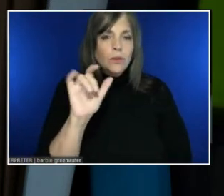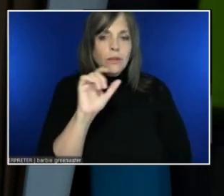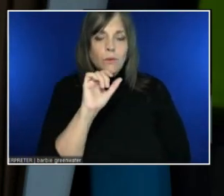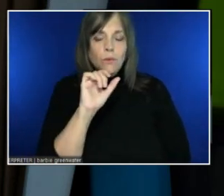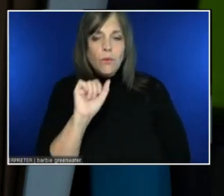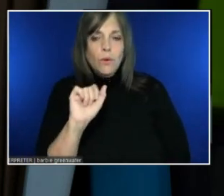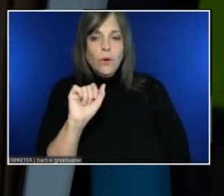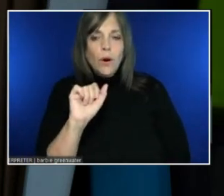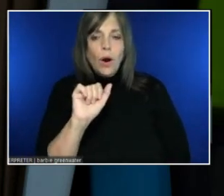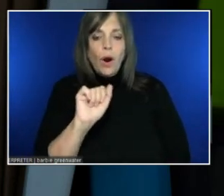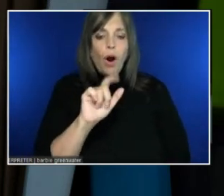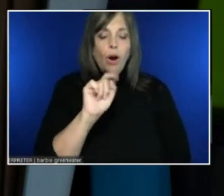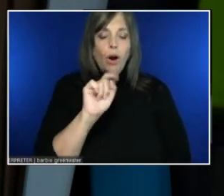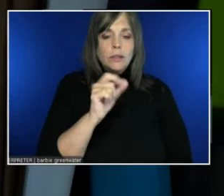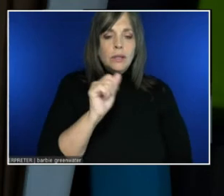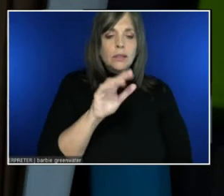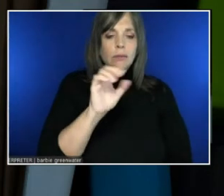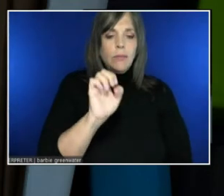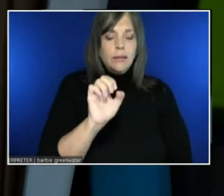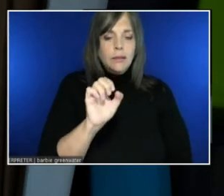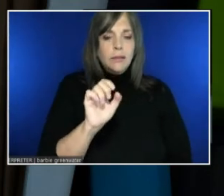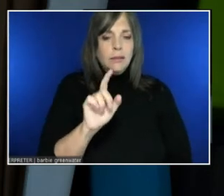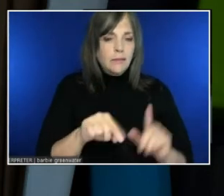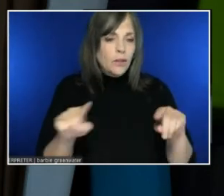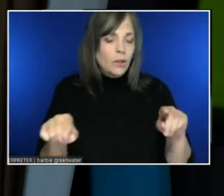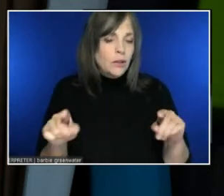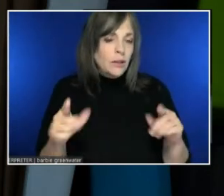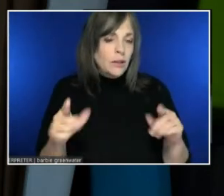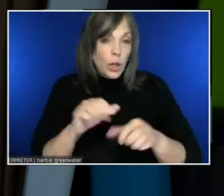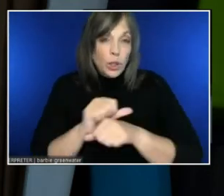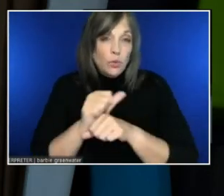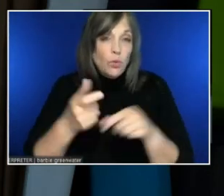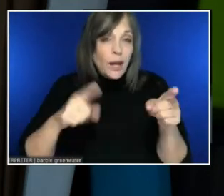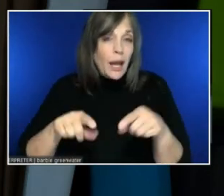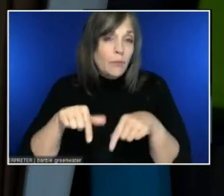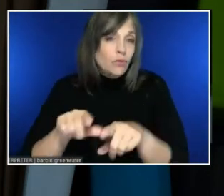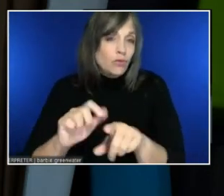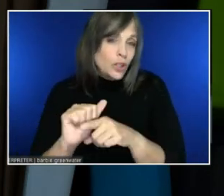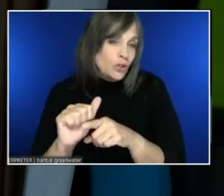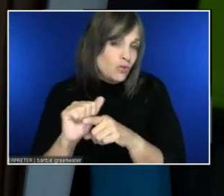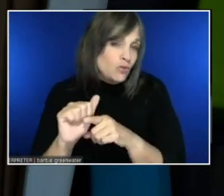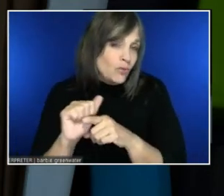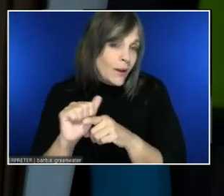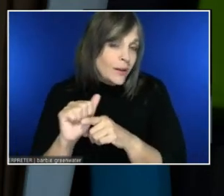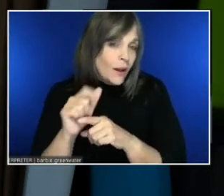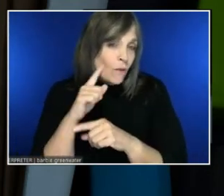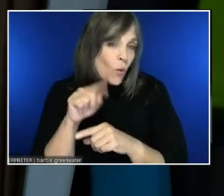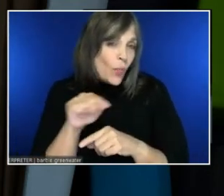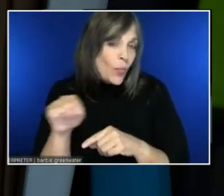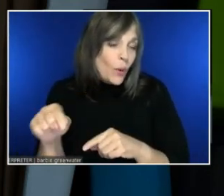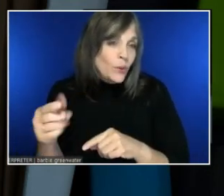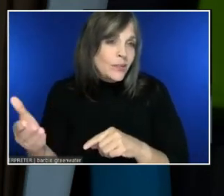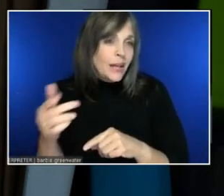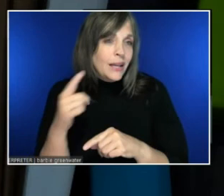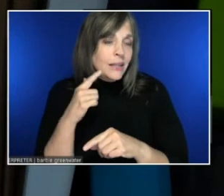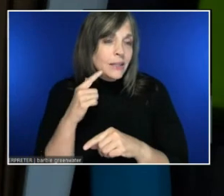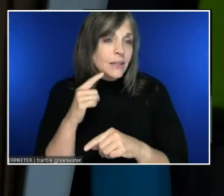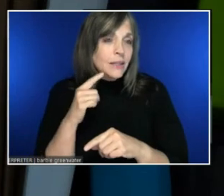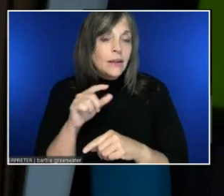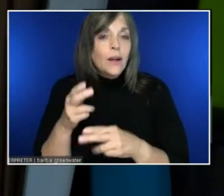Is working being done in the training process for those things? Better for brand names and...